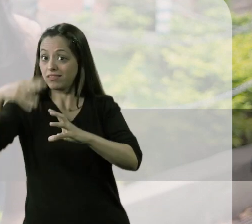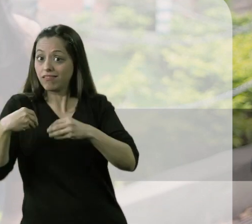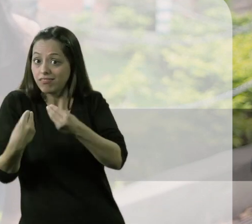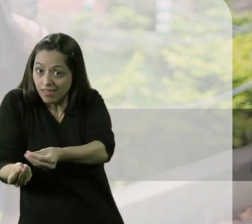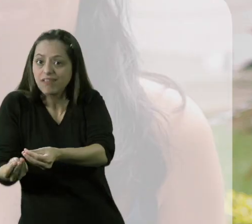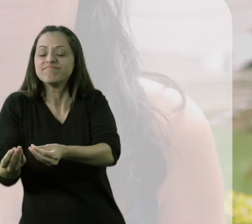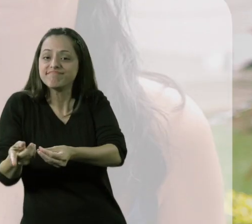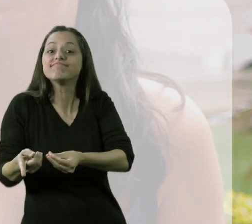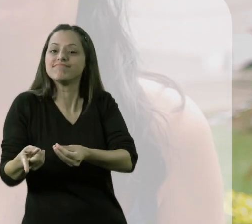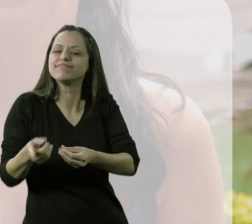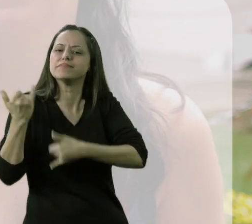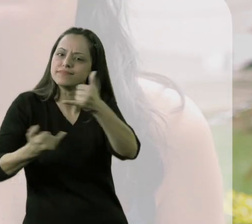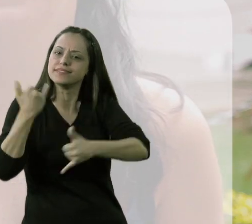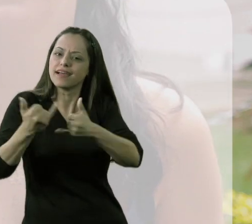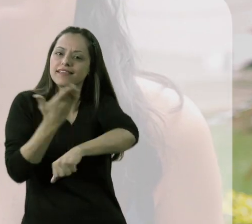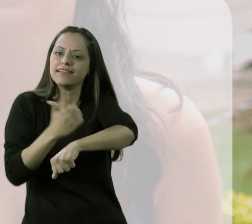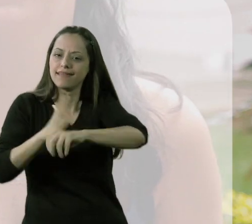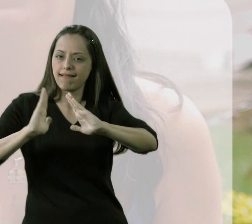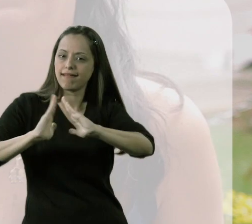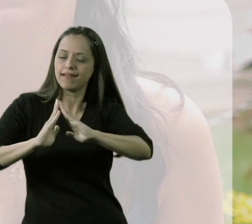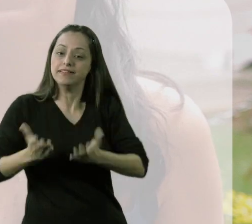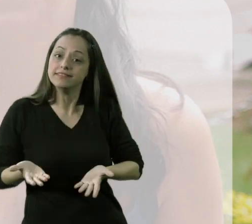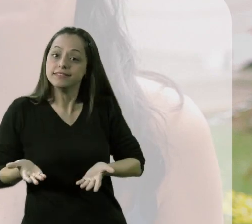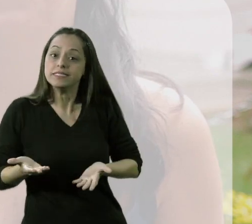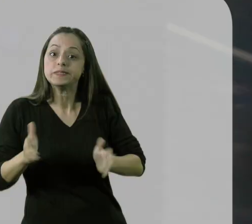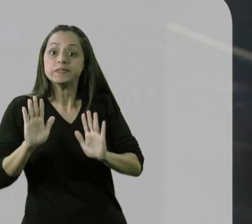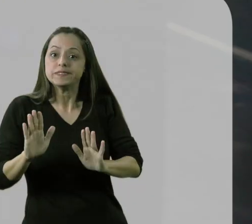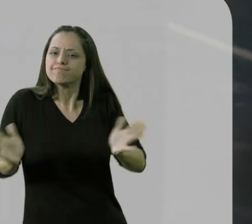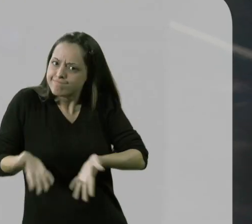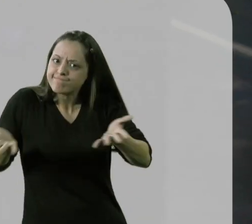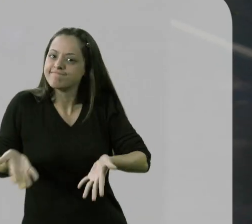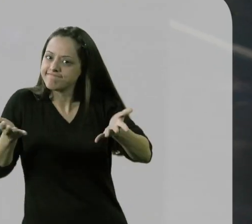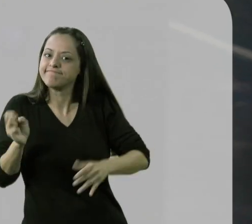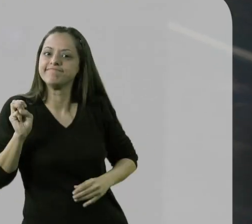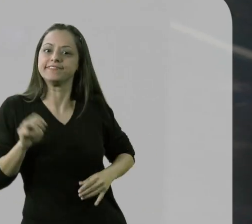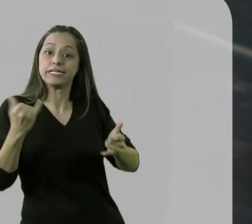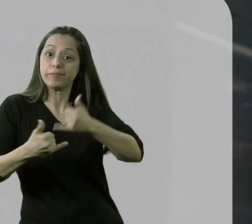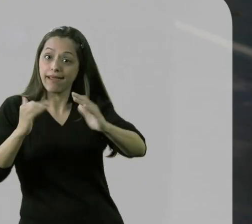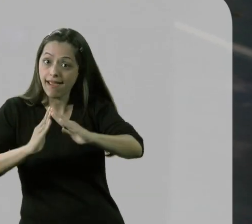some boccia balls to be able to play indoors. Therefore, we end up stimulating it a little, playing with him at home too.